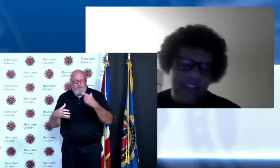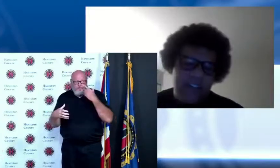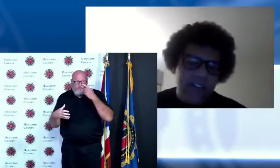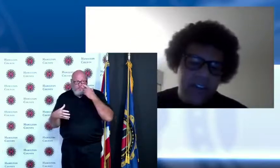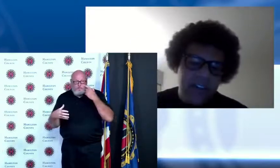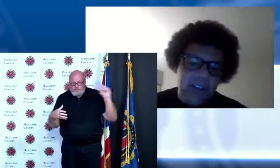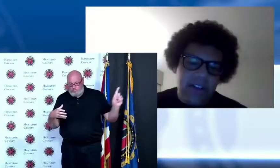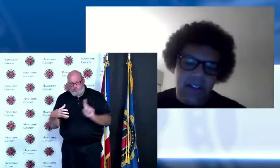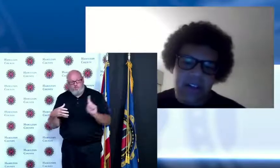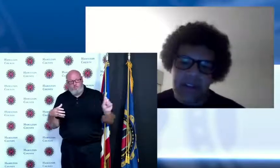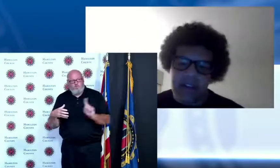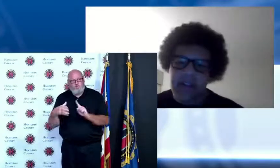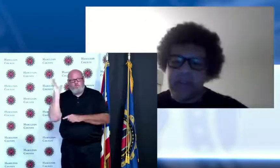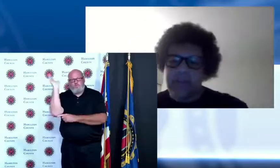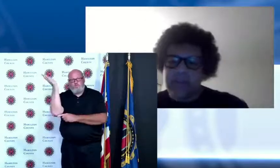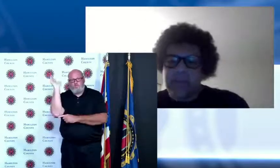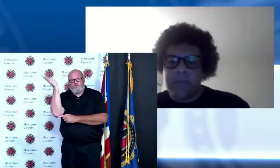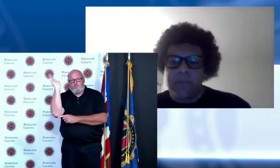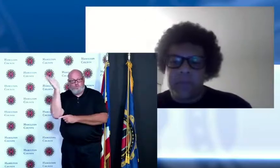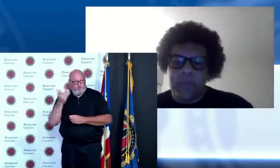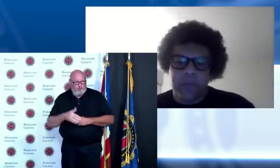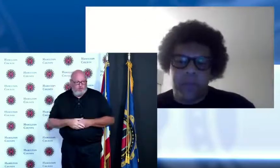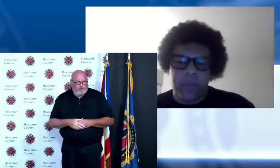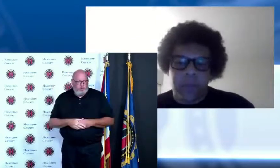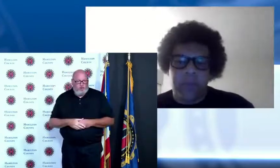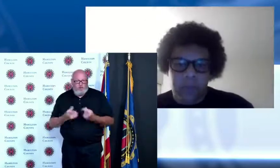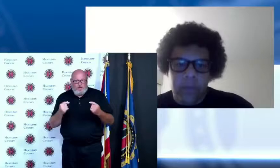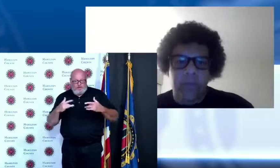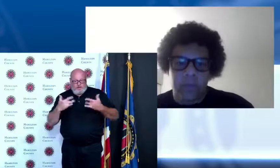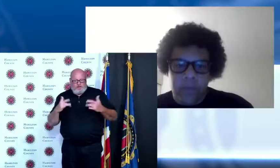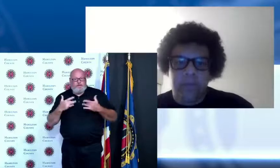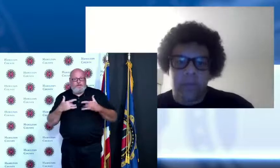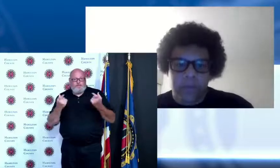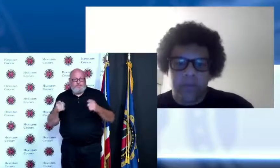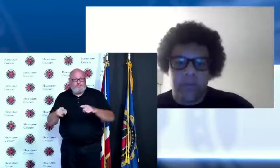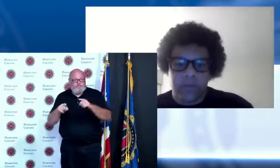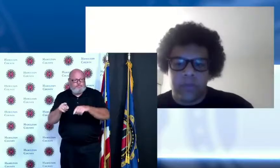what we all need to be doing to eliminate Covid 19 in Hamilton County the other piece of this